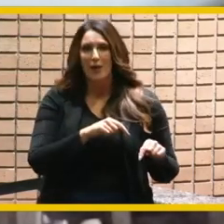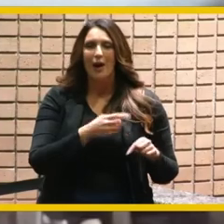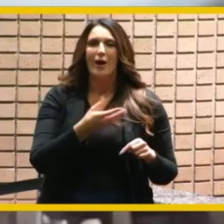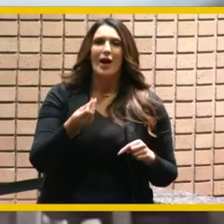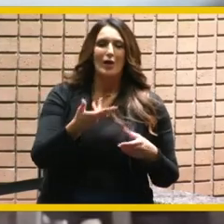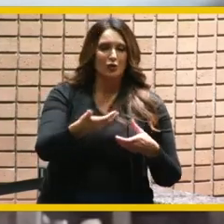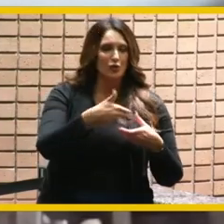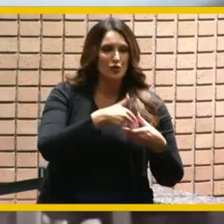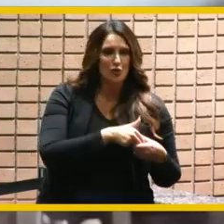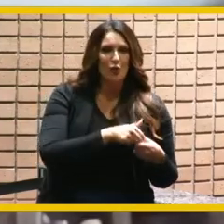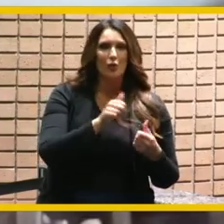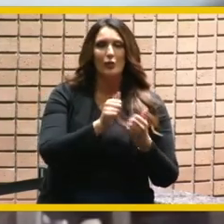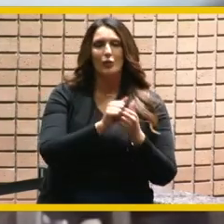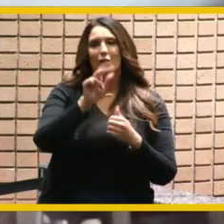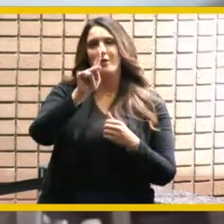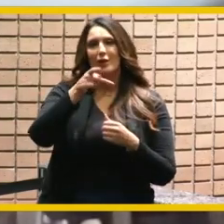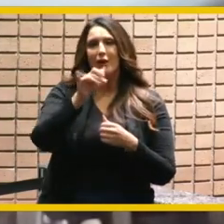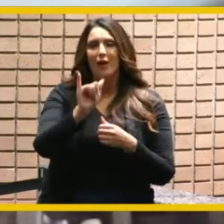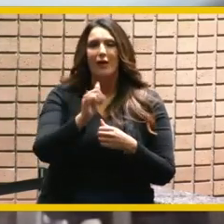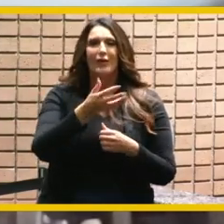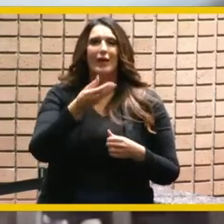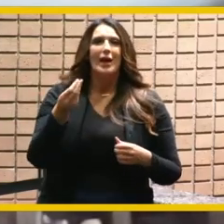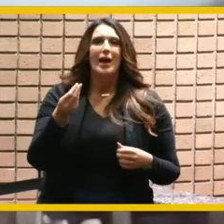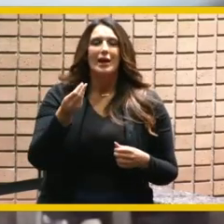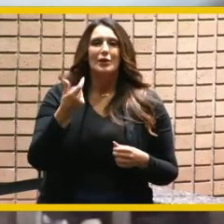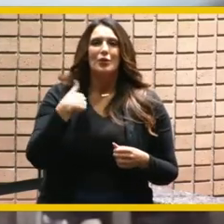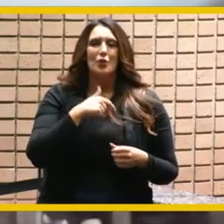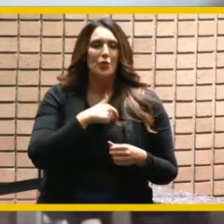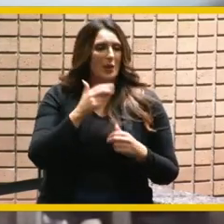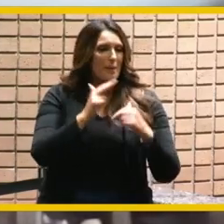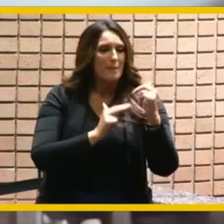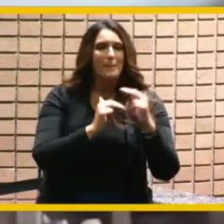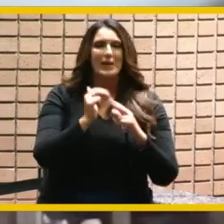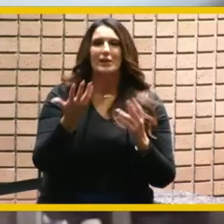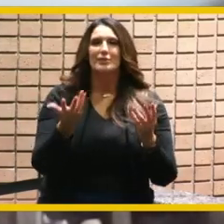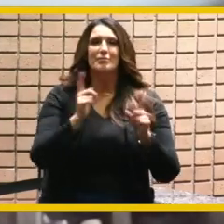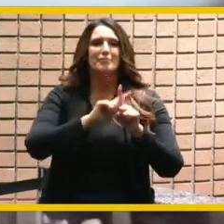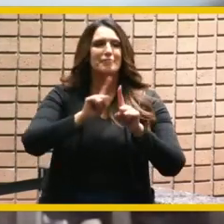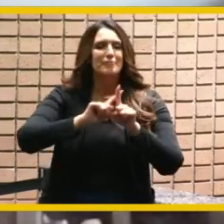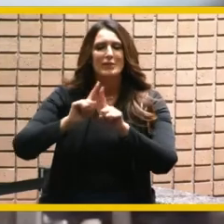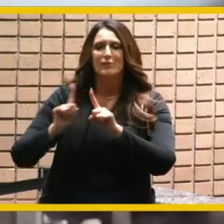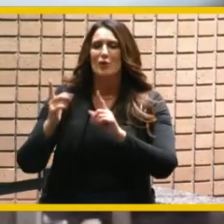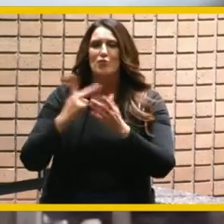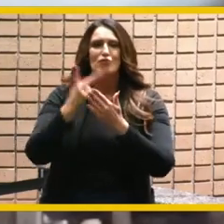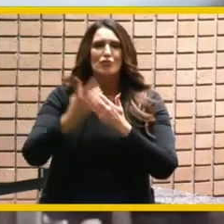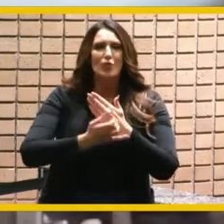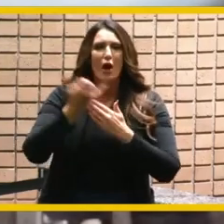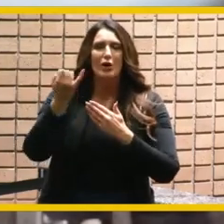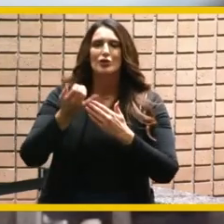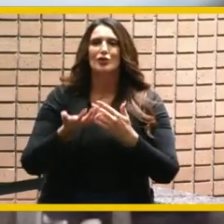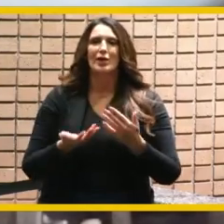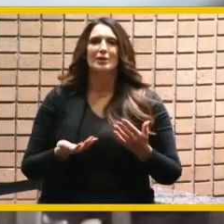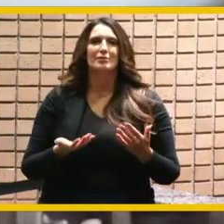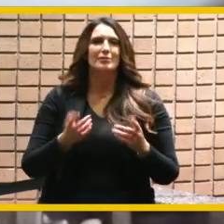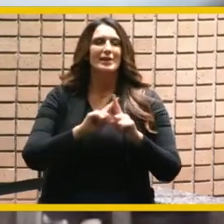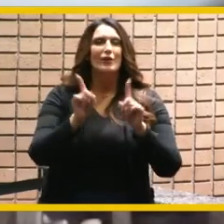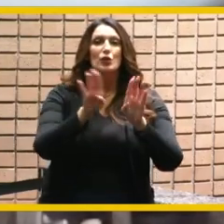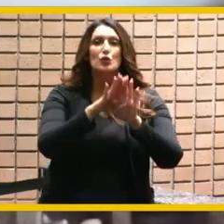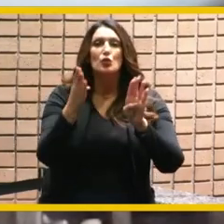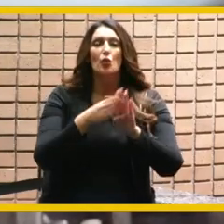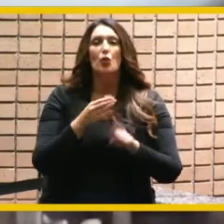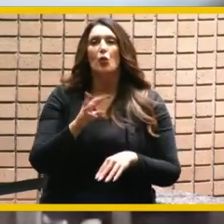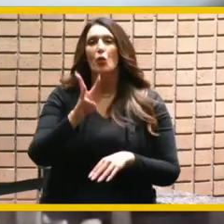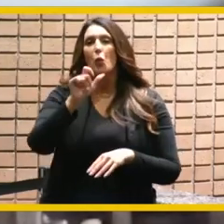kathy maholic we built the doors and some of the wall panels for the homes that are